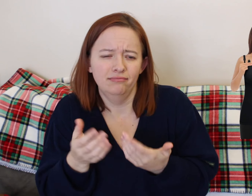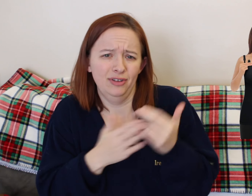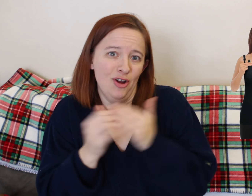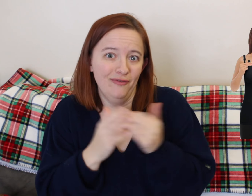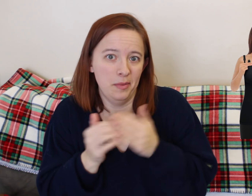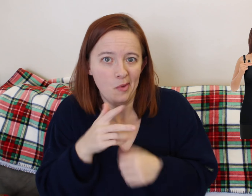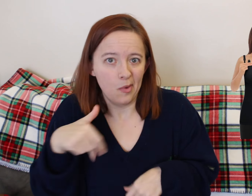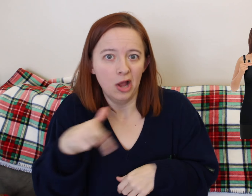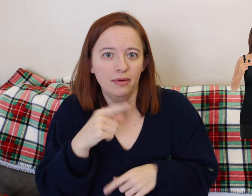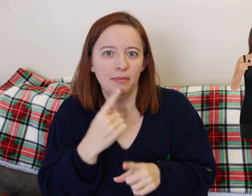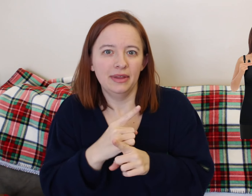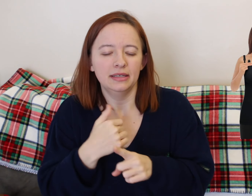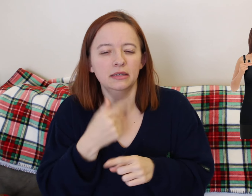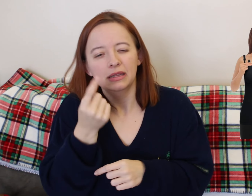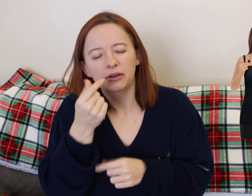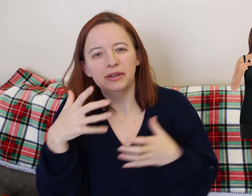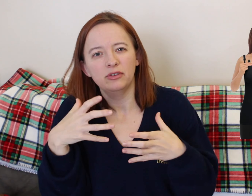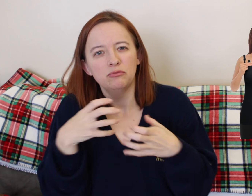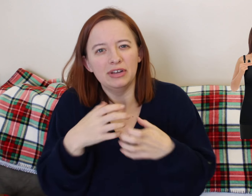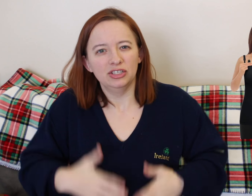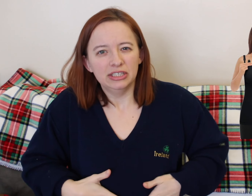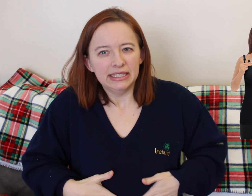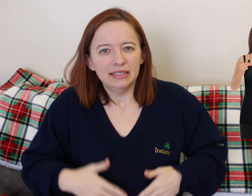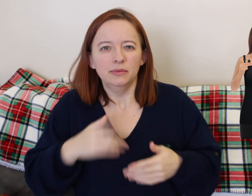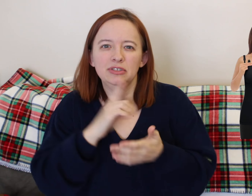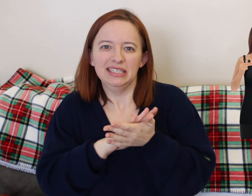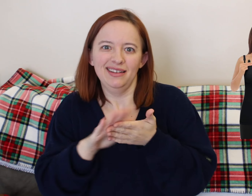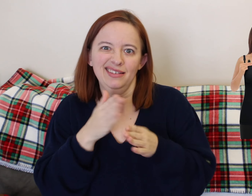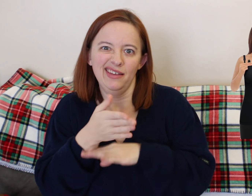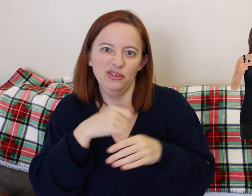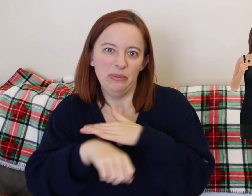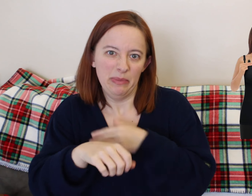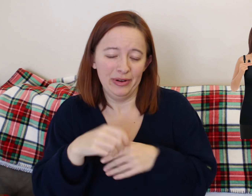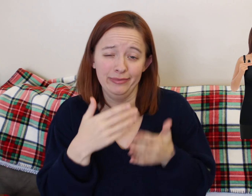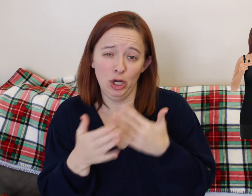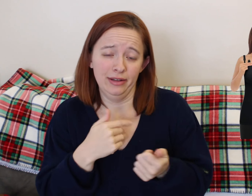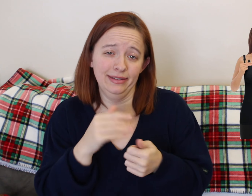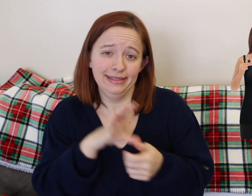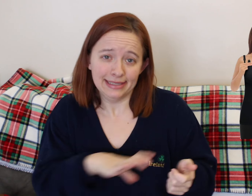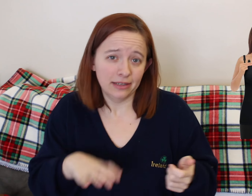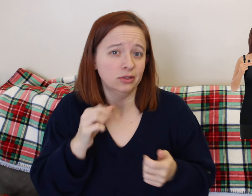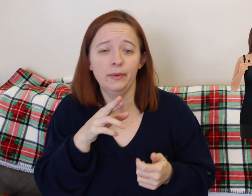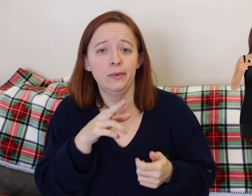If you intend to breastfeed, whether you're just trying to breastfeed or not, definitely bring those. They're really nice to have.